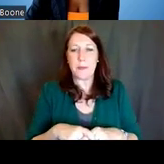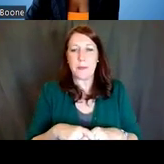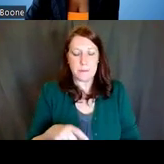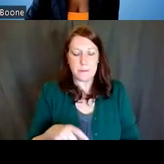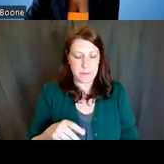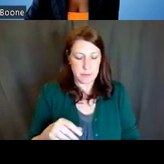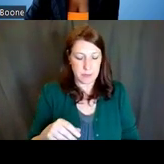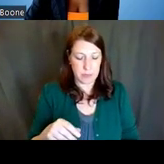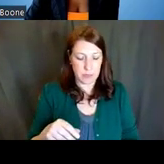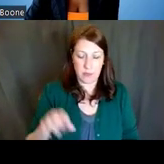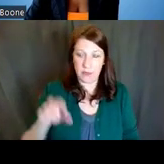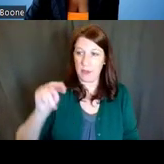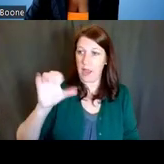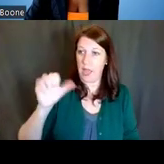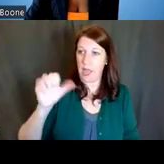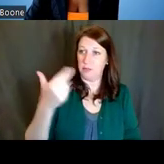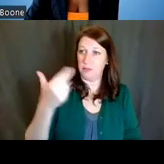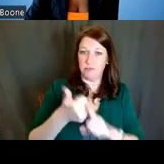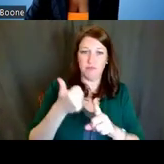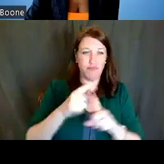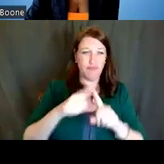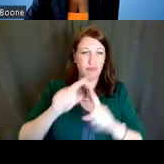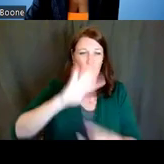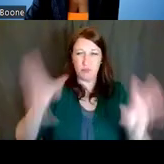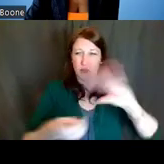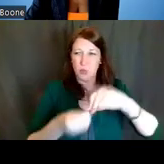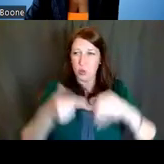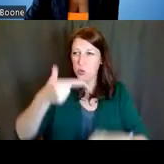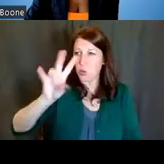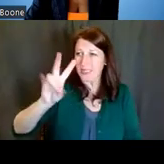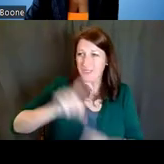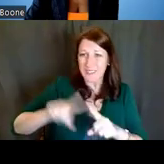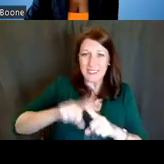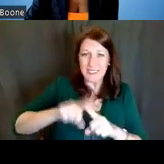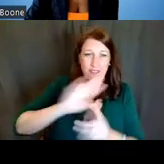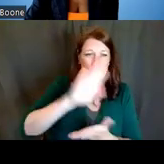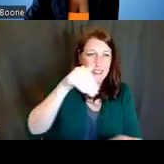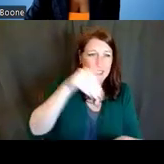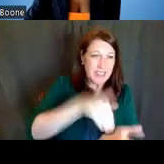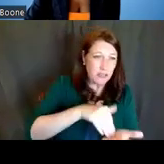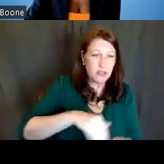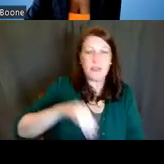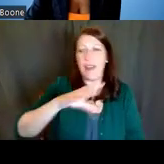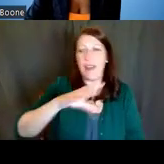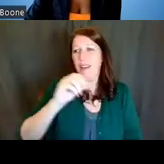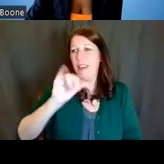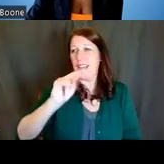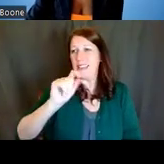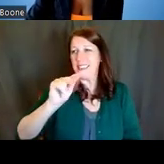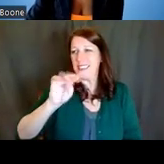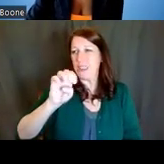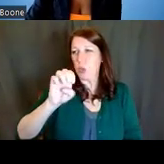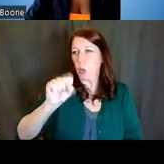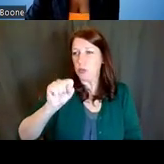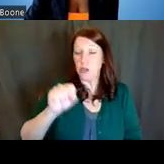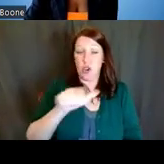NIH is made up of 27 different institutes and centers, of which 24 received funding directly from Congress